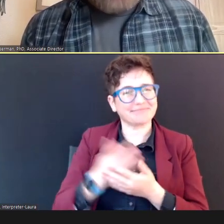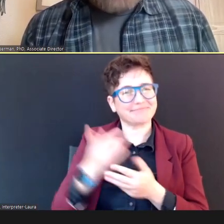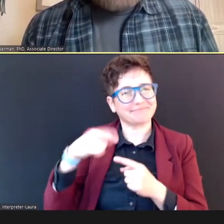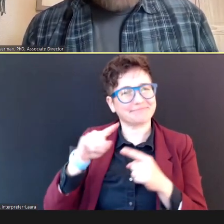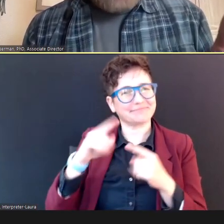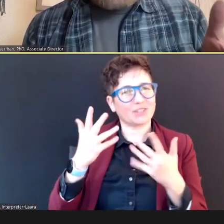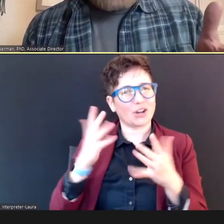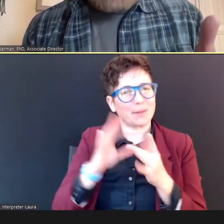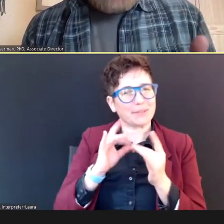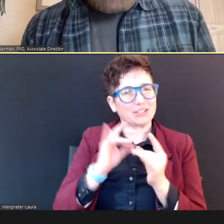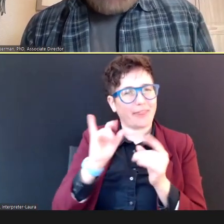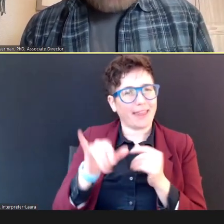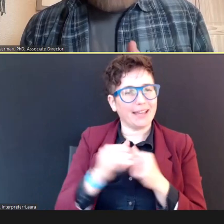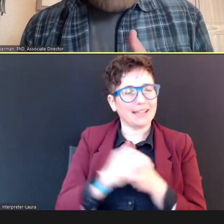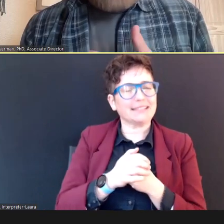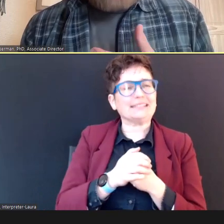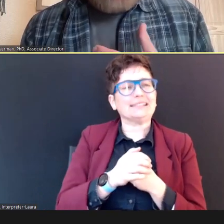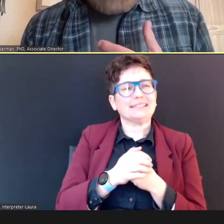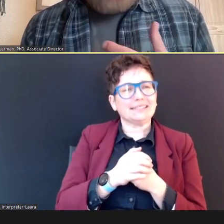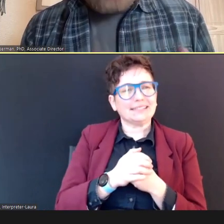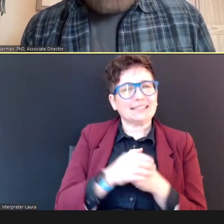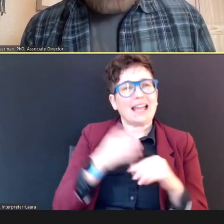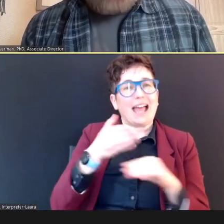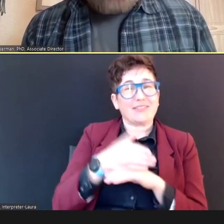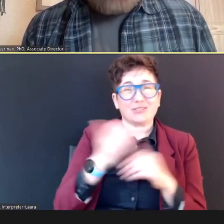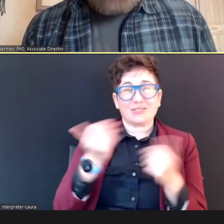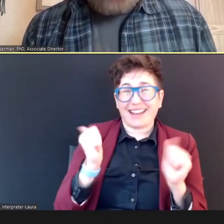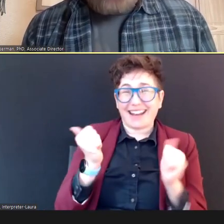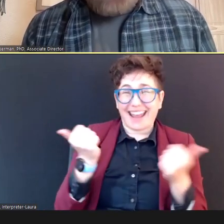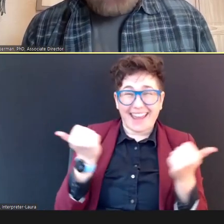everything you can do, and you have a colleague try it, if that's